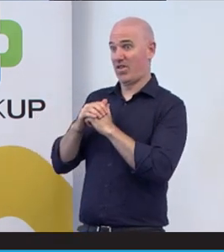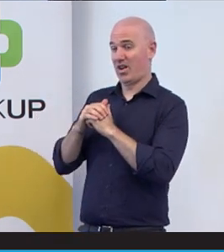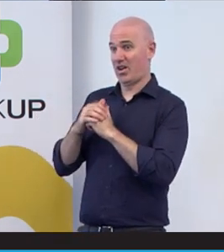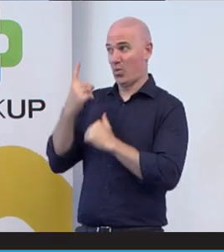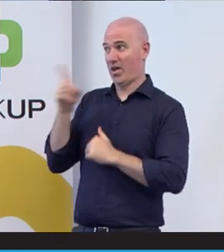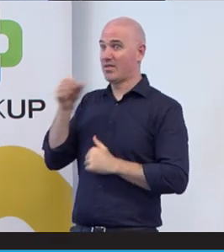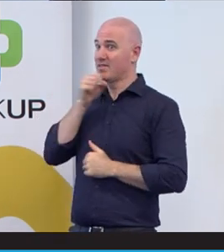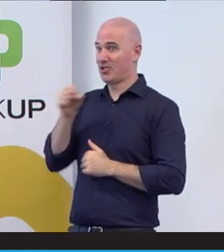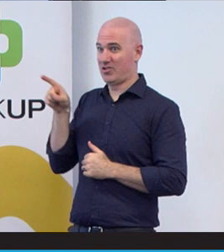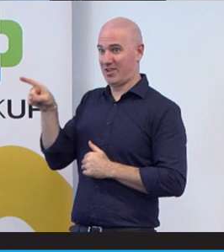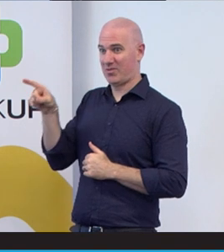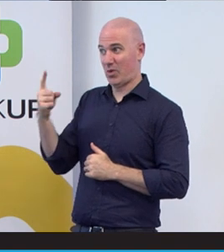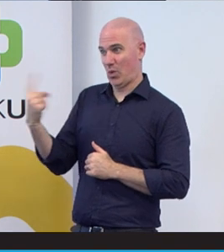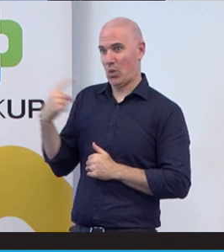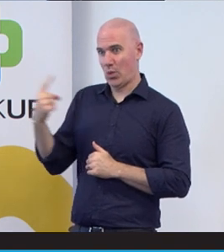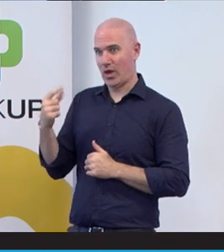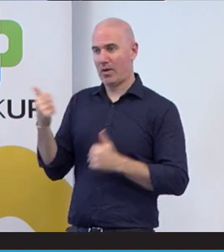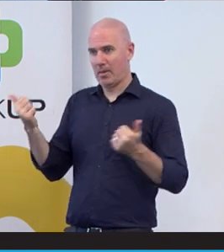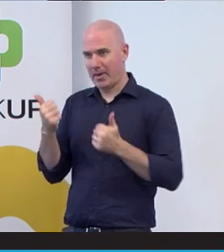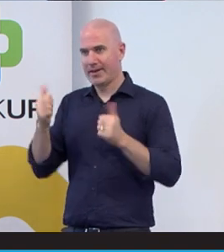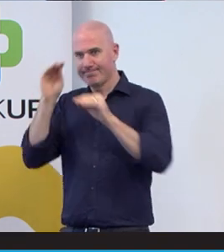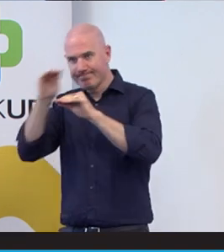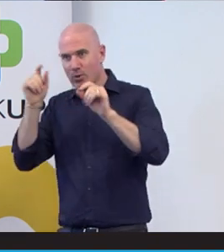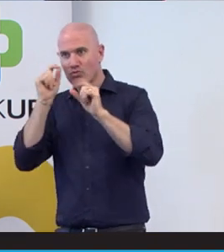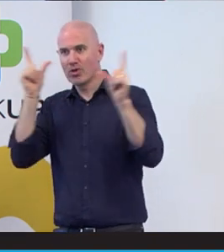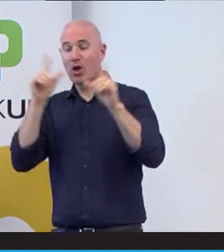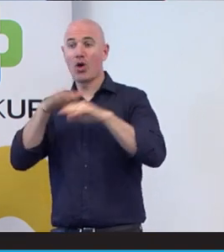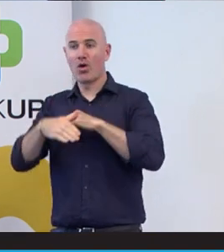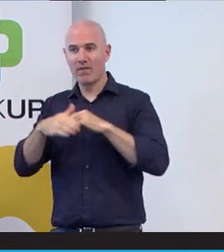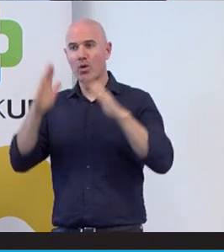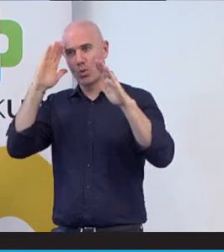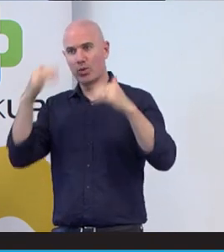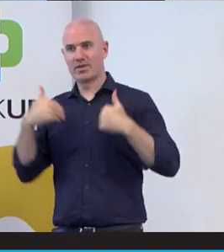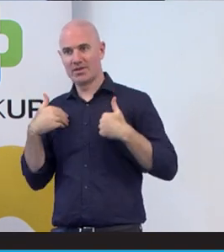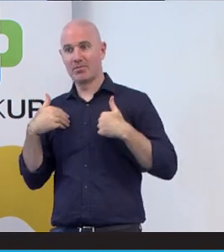made a lot of awareness around autism in the workplace and the boss would go